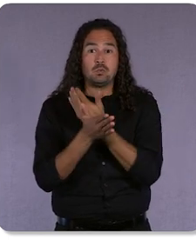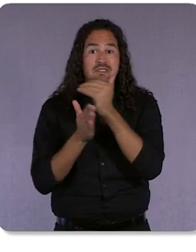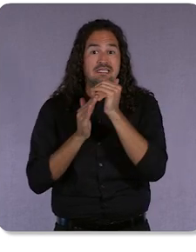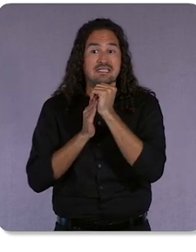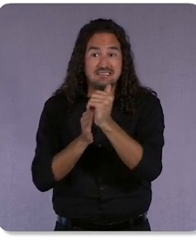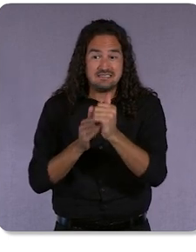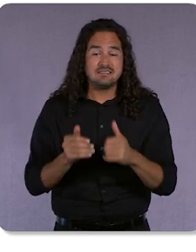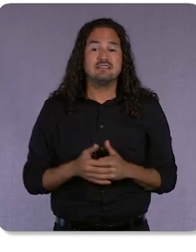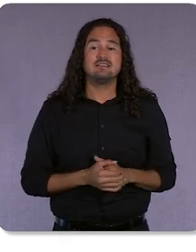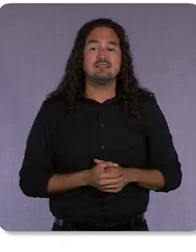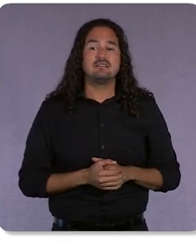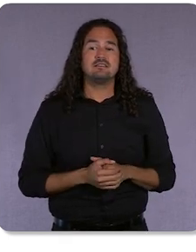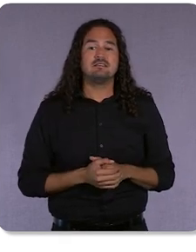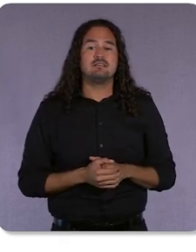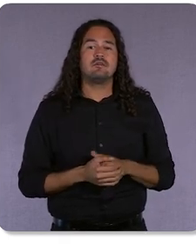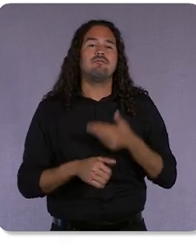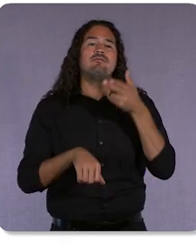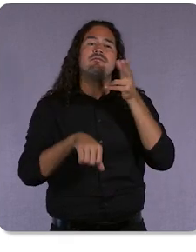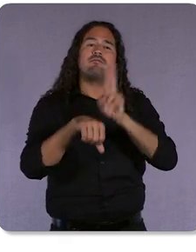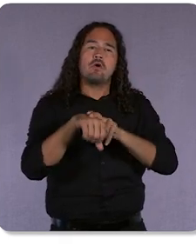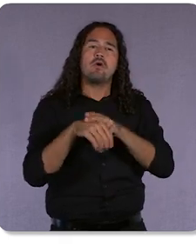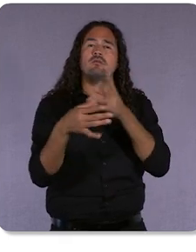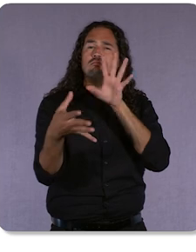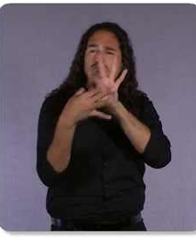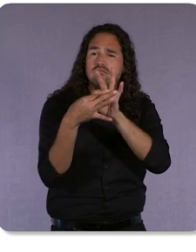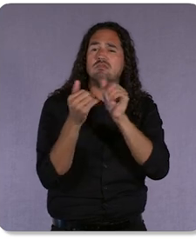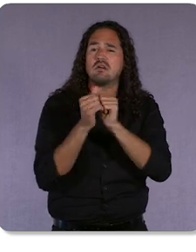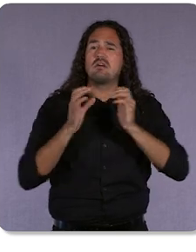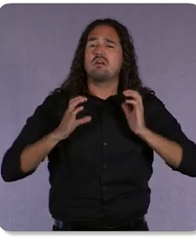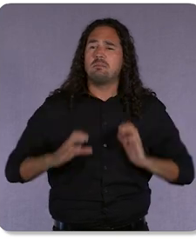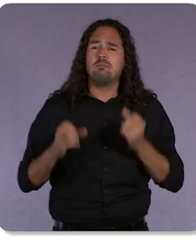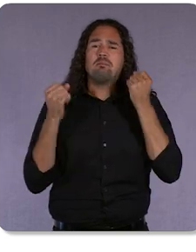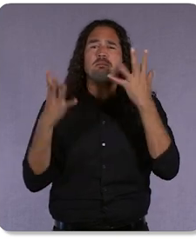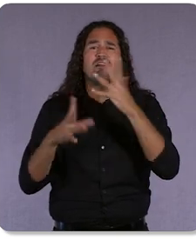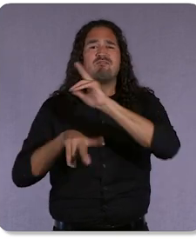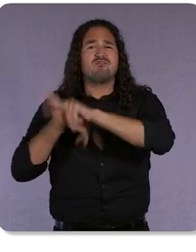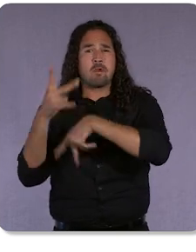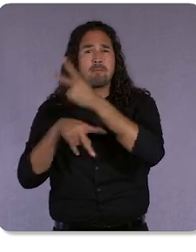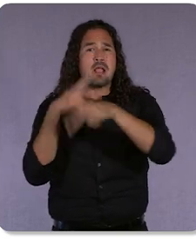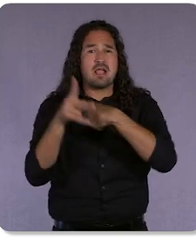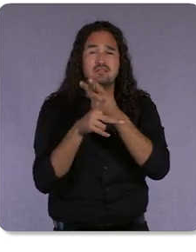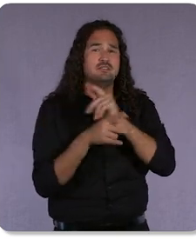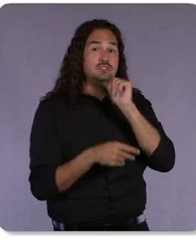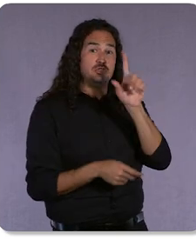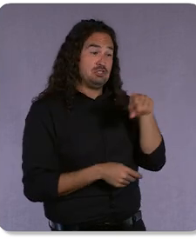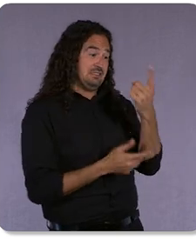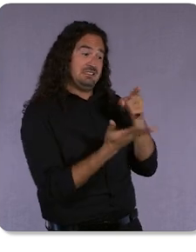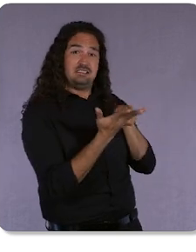Of course, you want to connect with customers in many formats, not just Search Ads. Maybe you want to use formats like video and display.